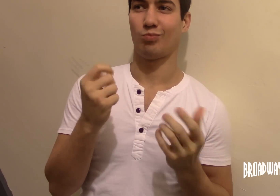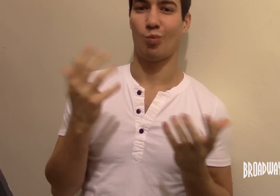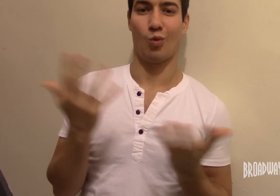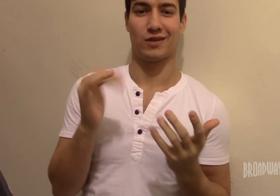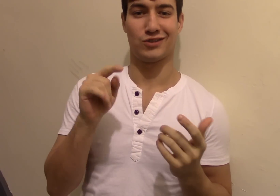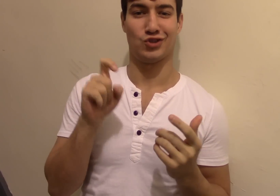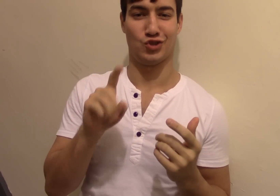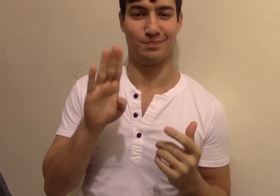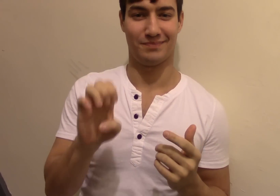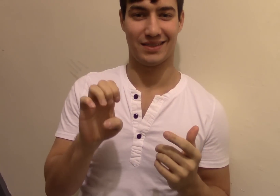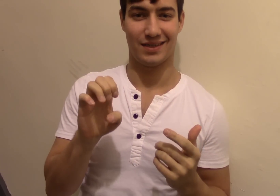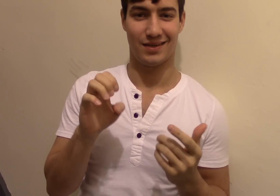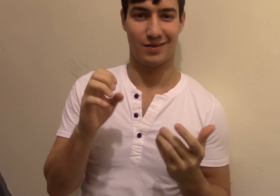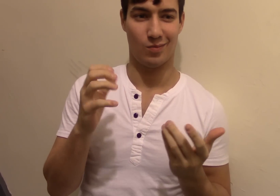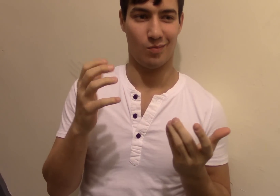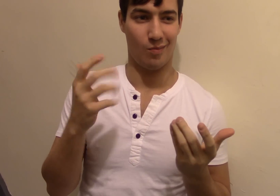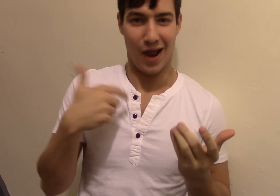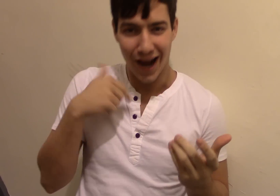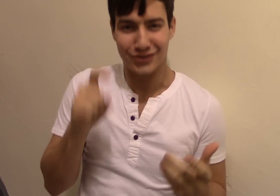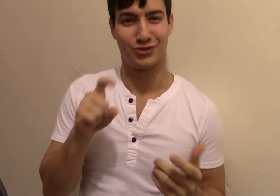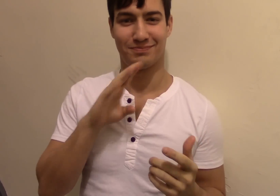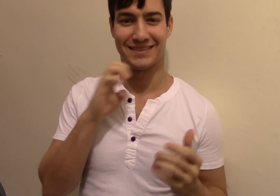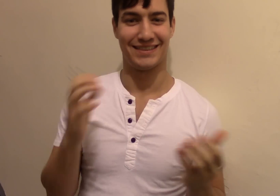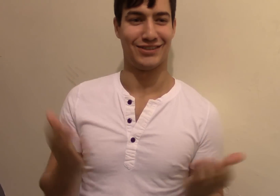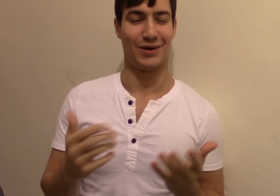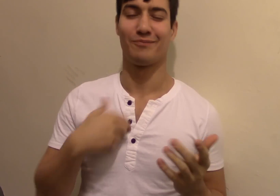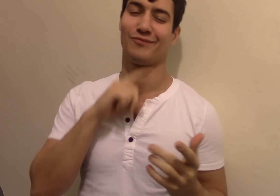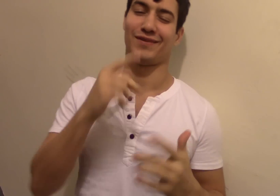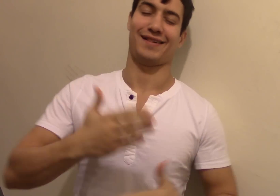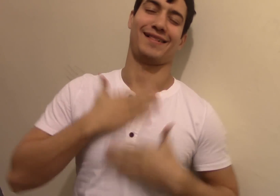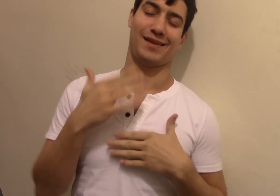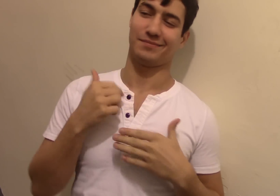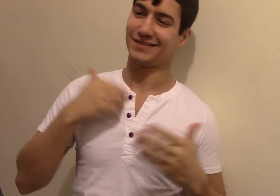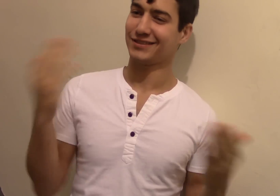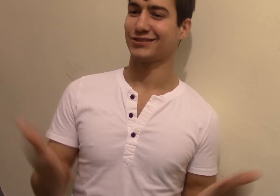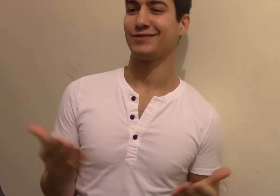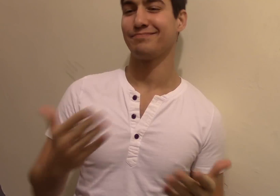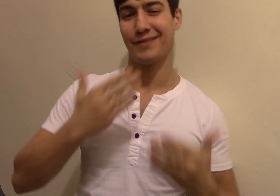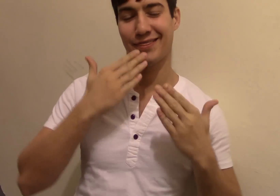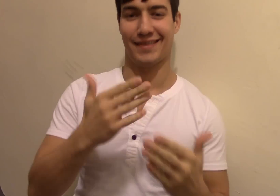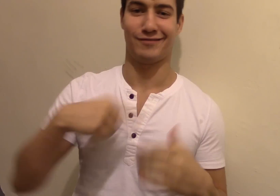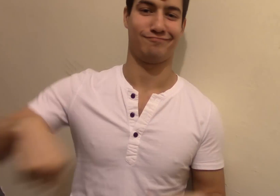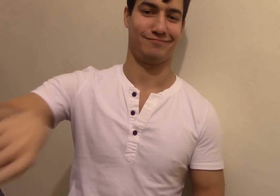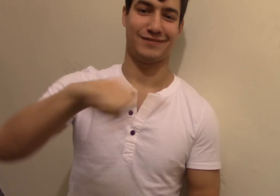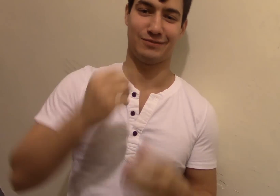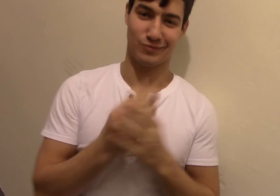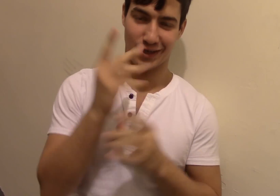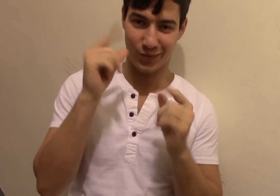this is what it should be That's why we should be, are so glad to be here Thank you all